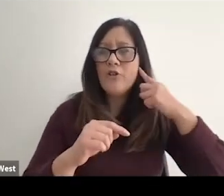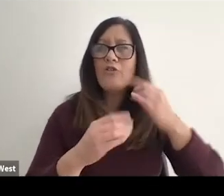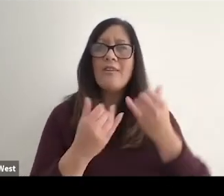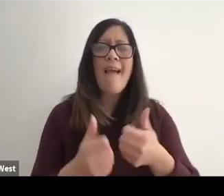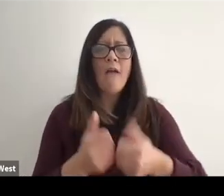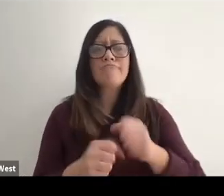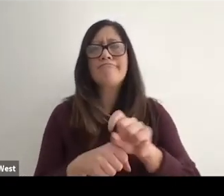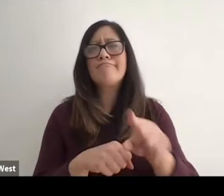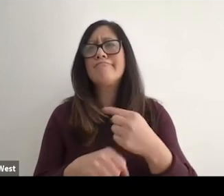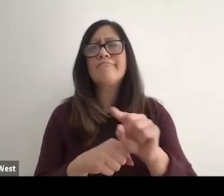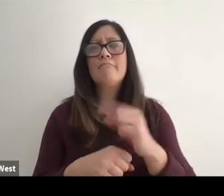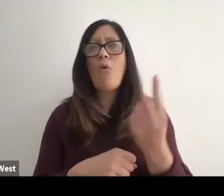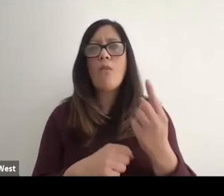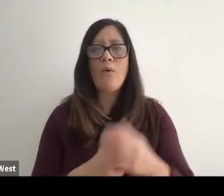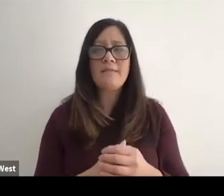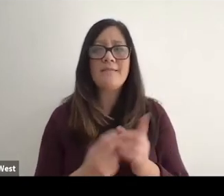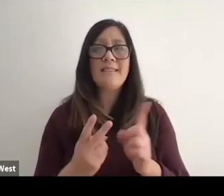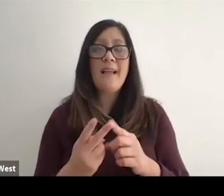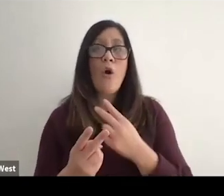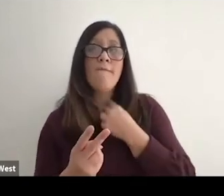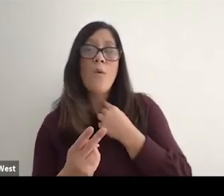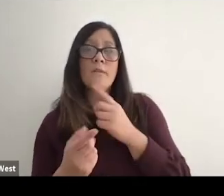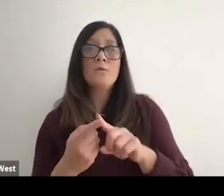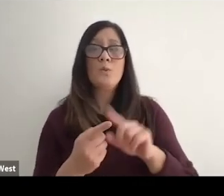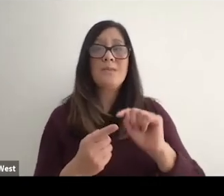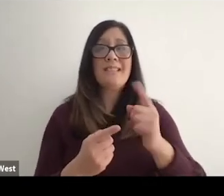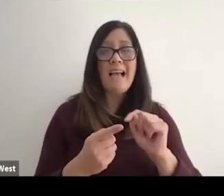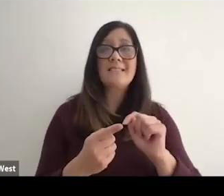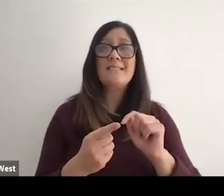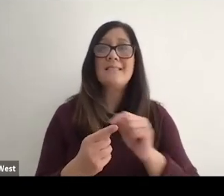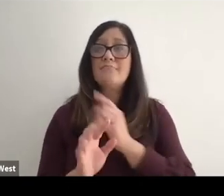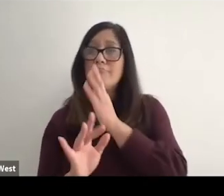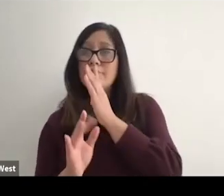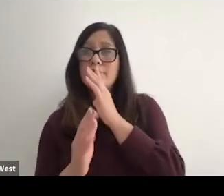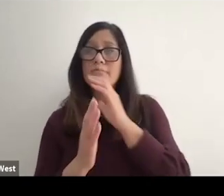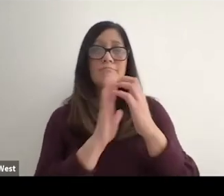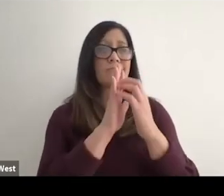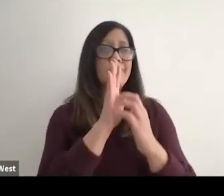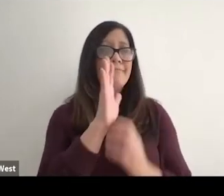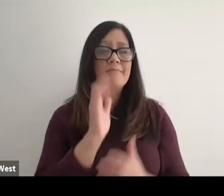Now we text all the time and now we do voice to text because we don't have to to use our.